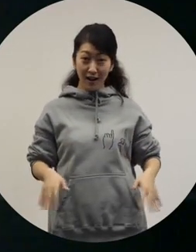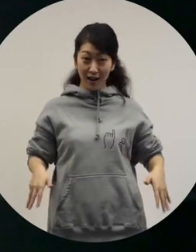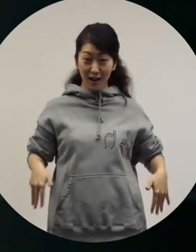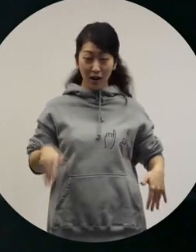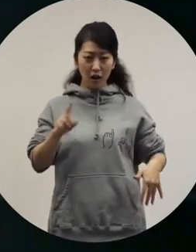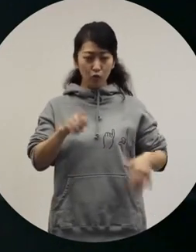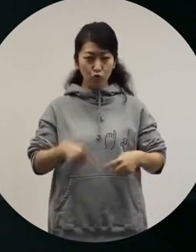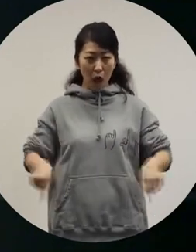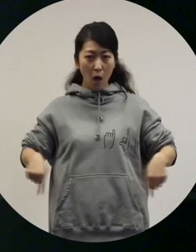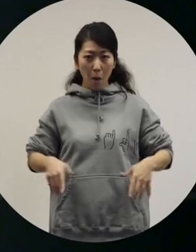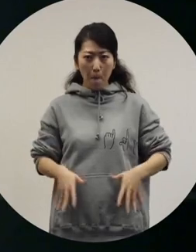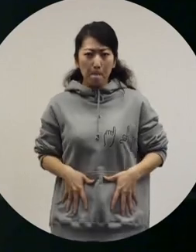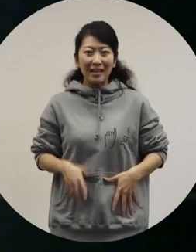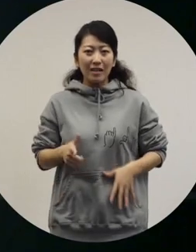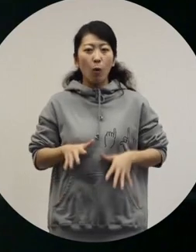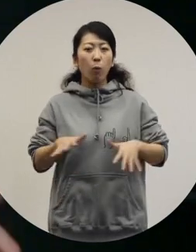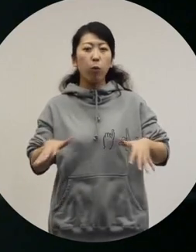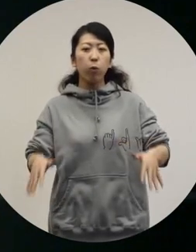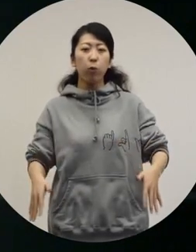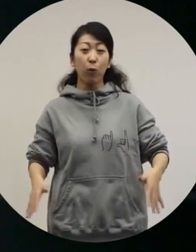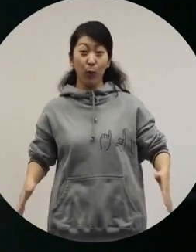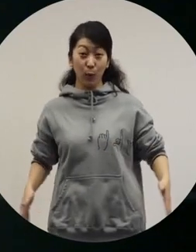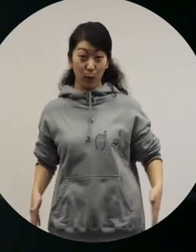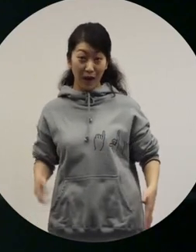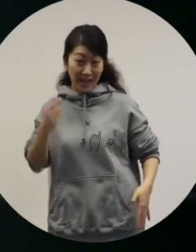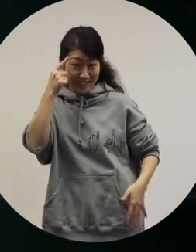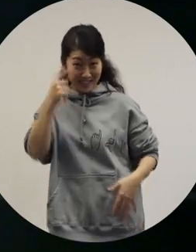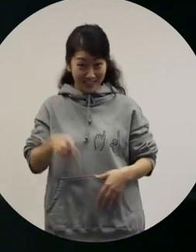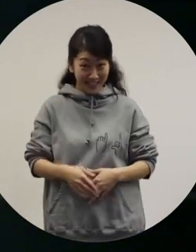and the skirt part has a relaxed silhouette.